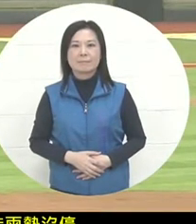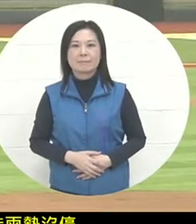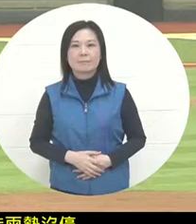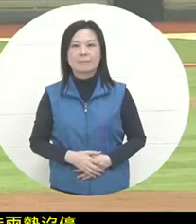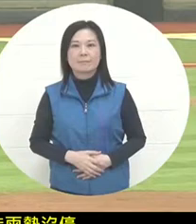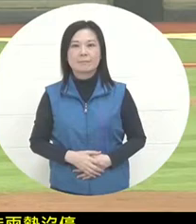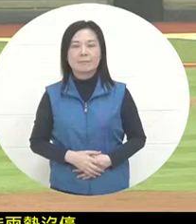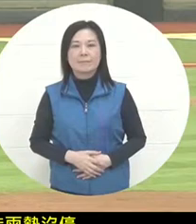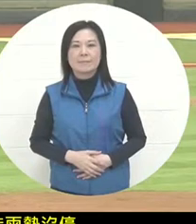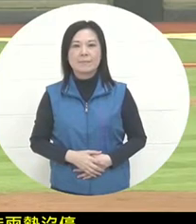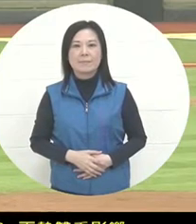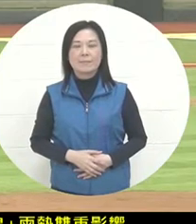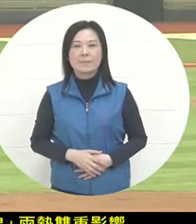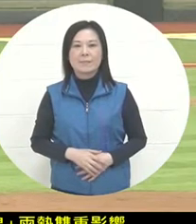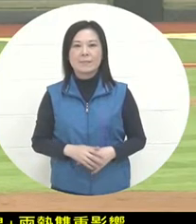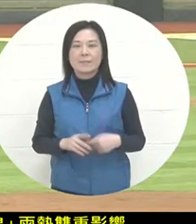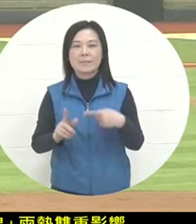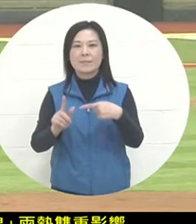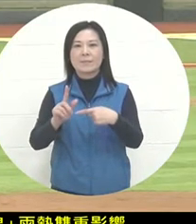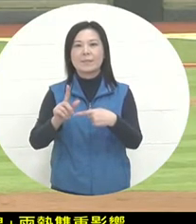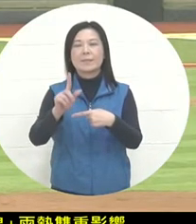The first half of the inning is about to begin